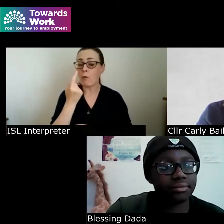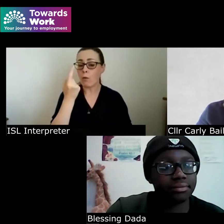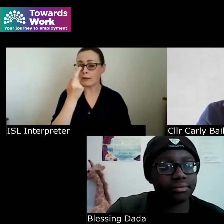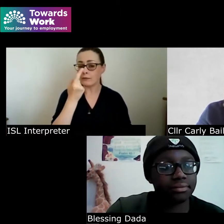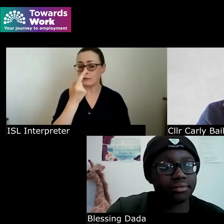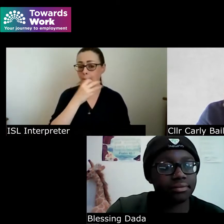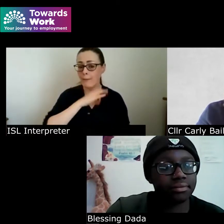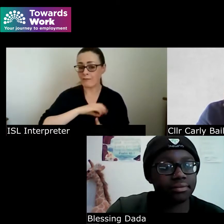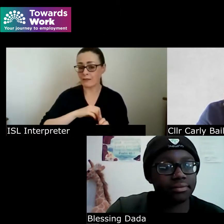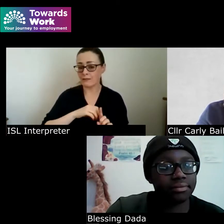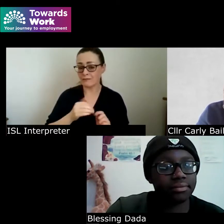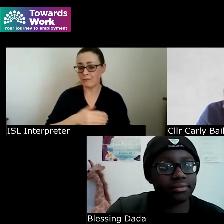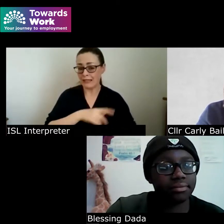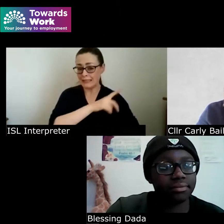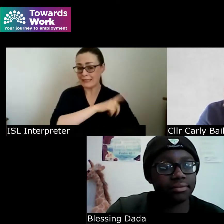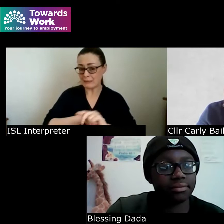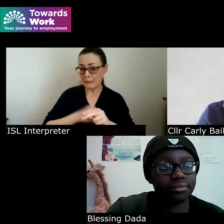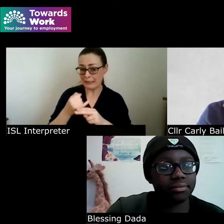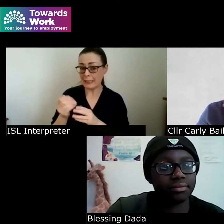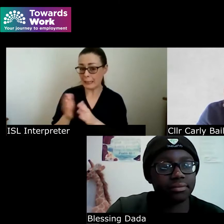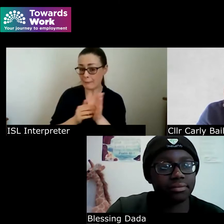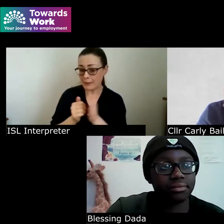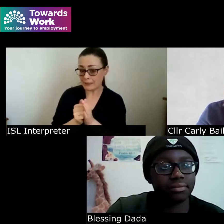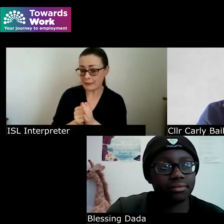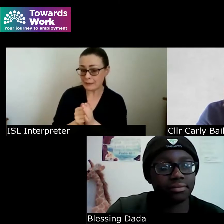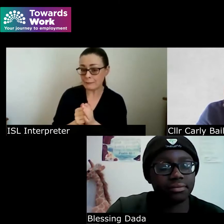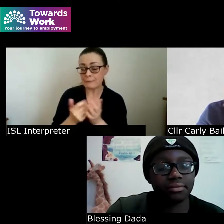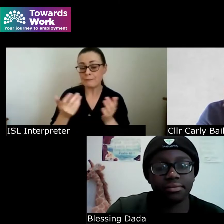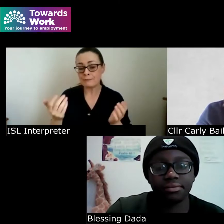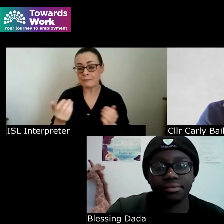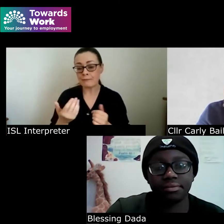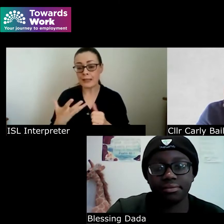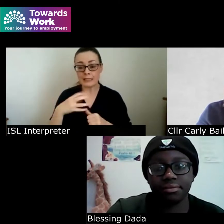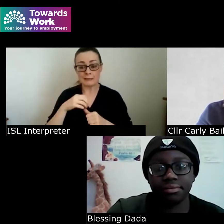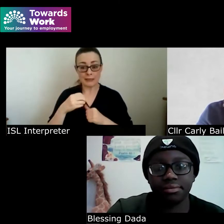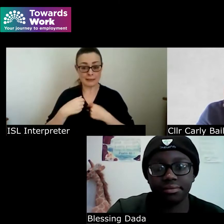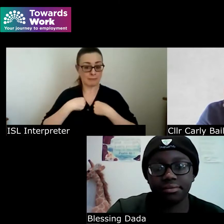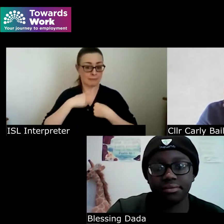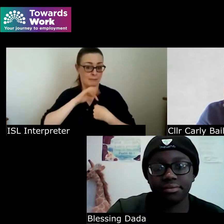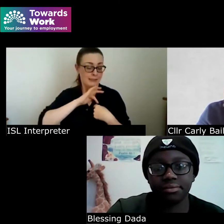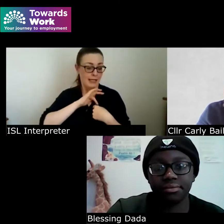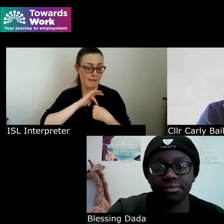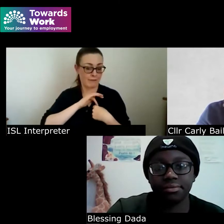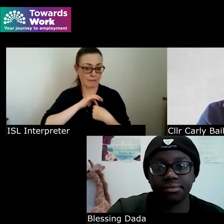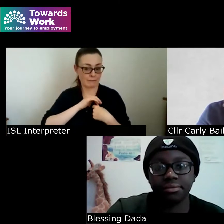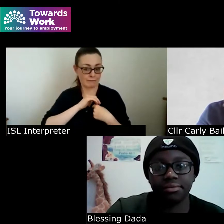a disability in business we found particularly myself reaching out to people it's opened up the